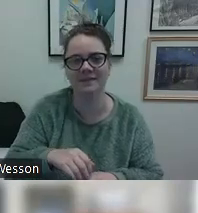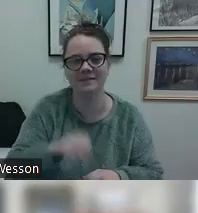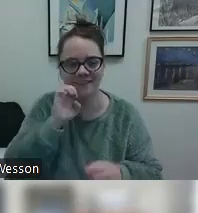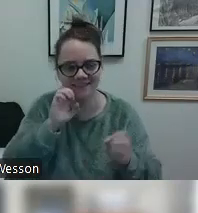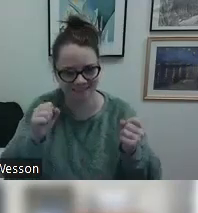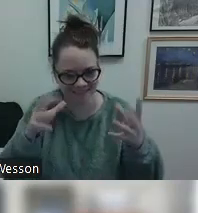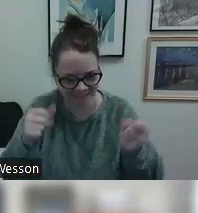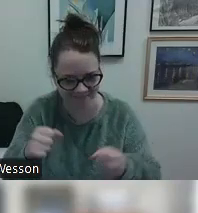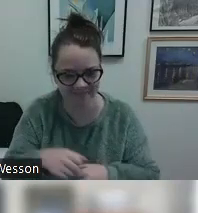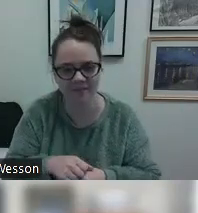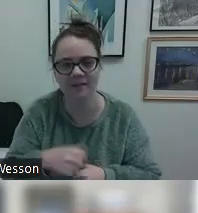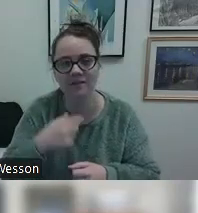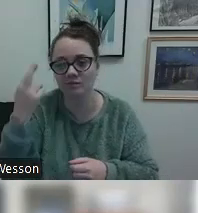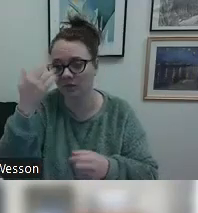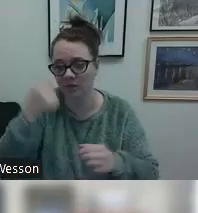Sure thing. This is Ellie.